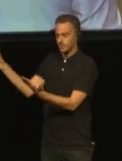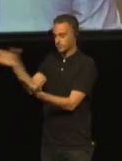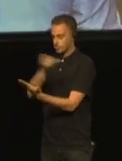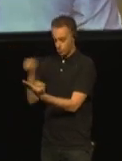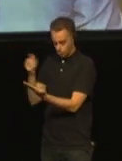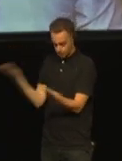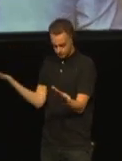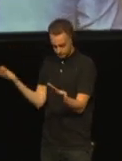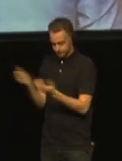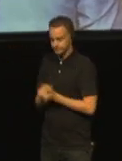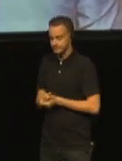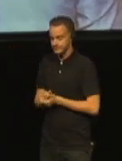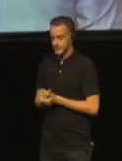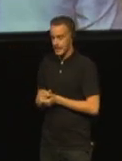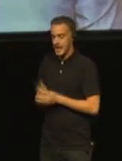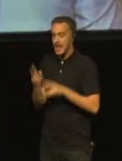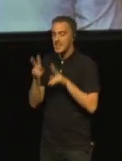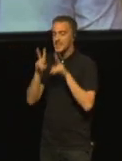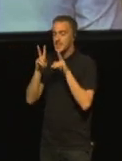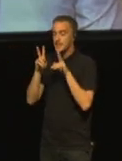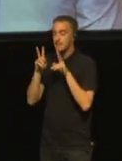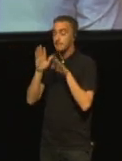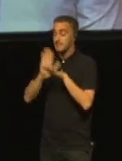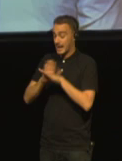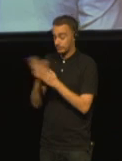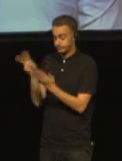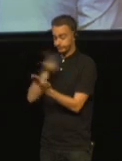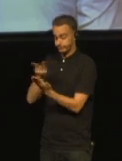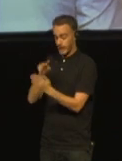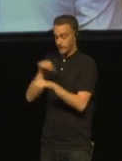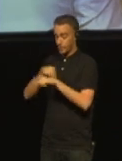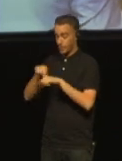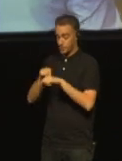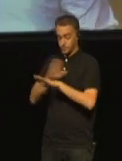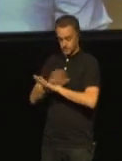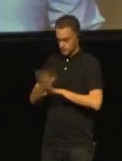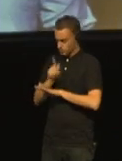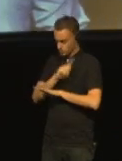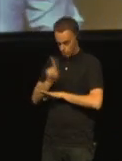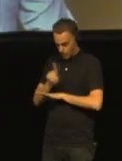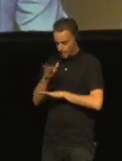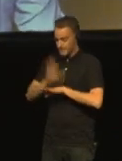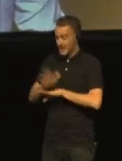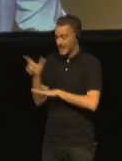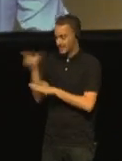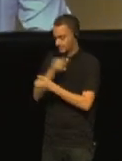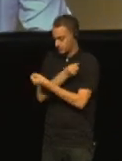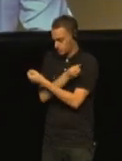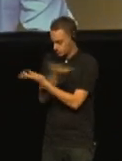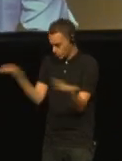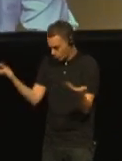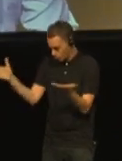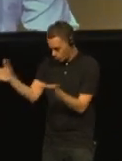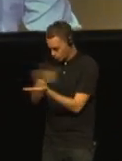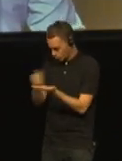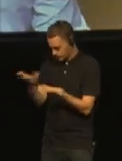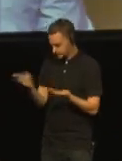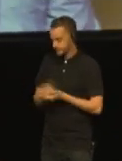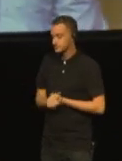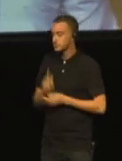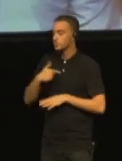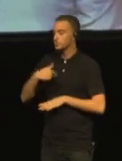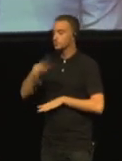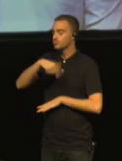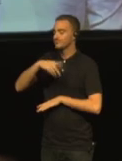That was very important for us and we think that we have succeeded in that task.